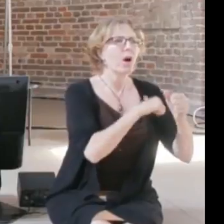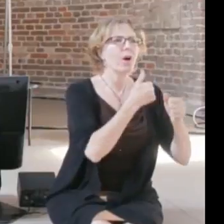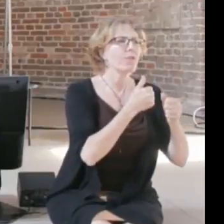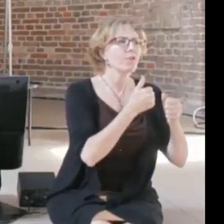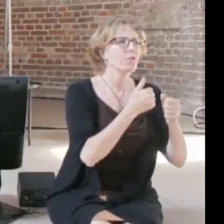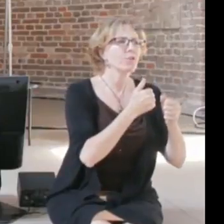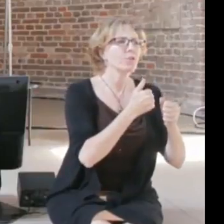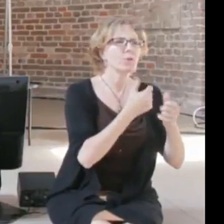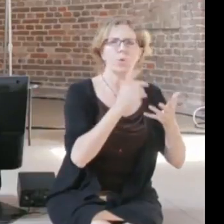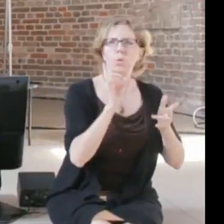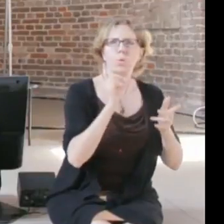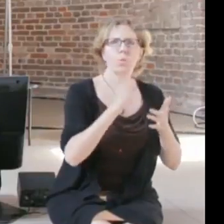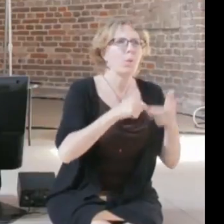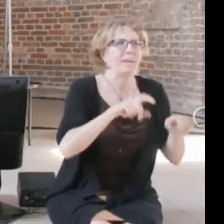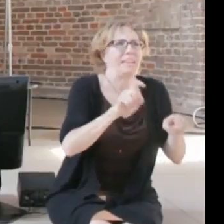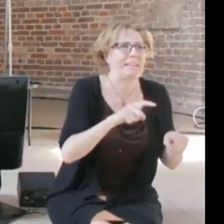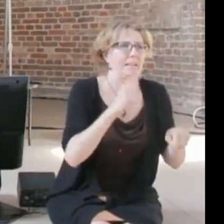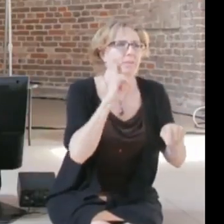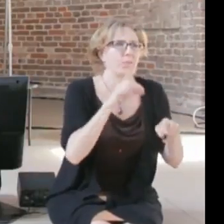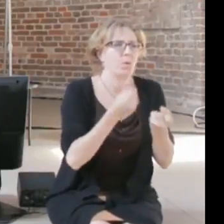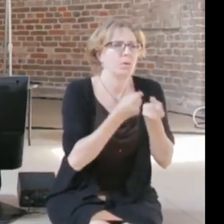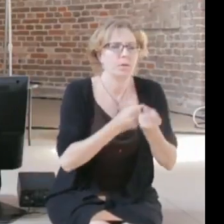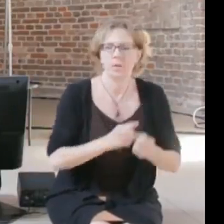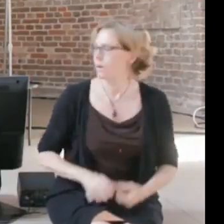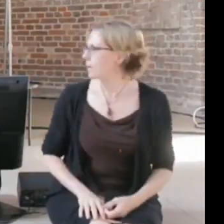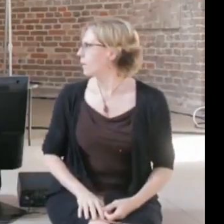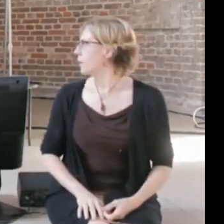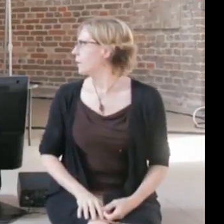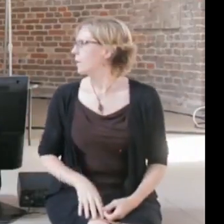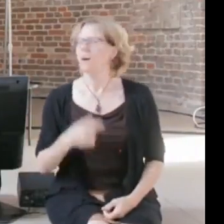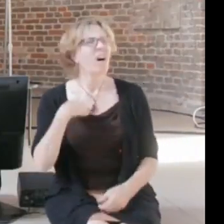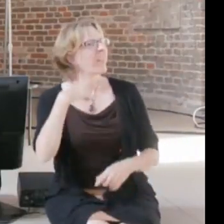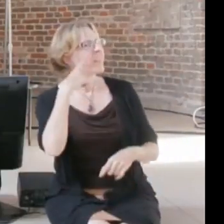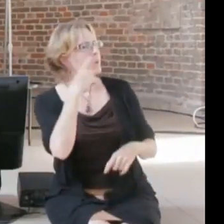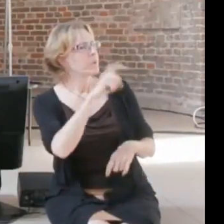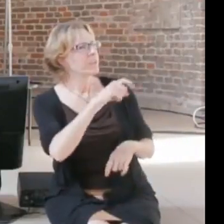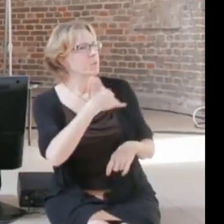Well I think my first point would be there needs to be an understanding of both sides,